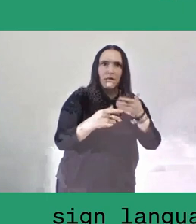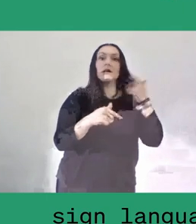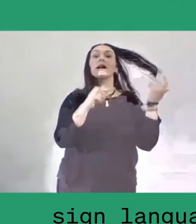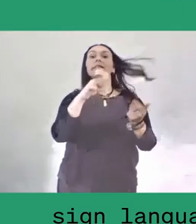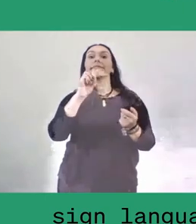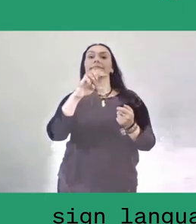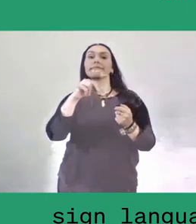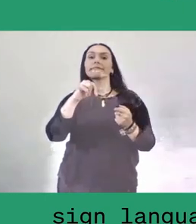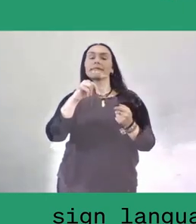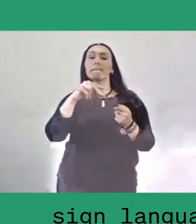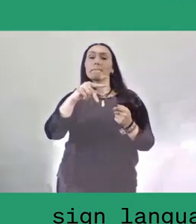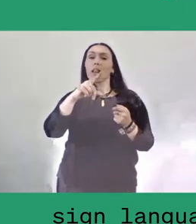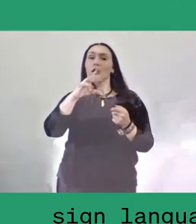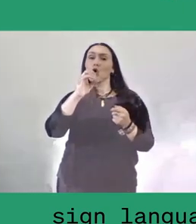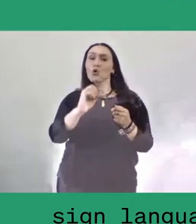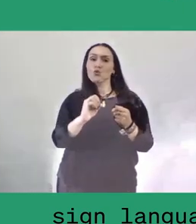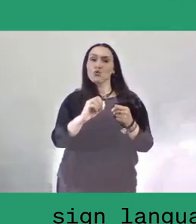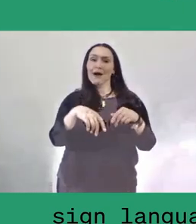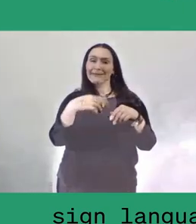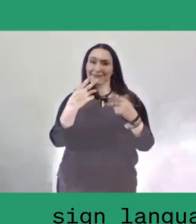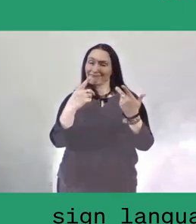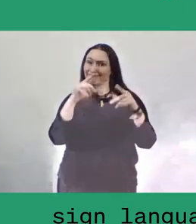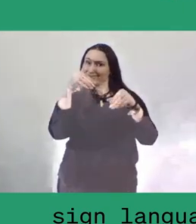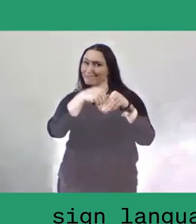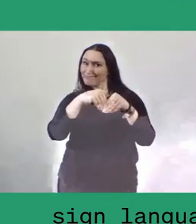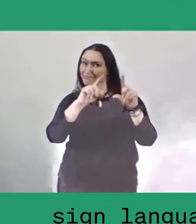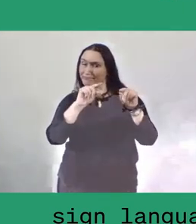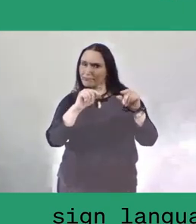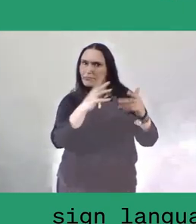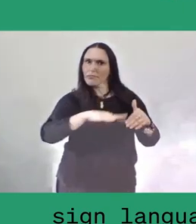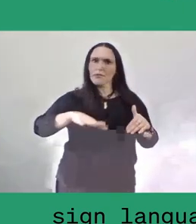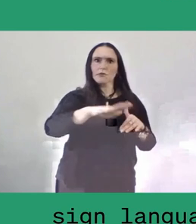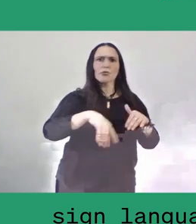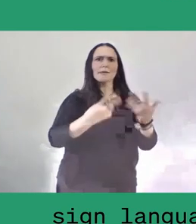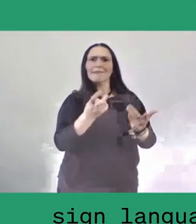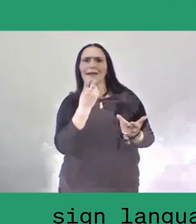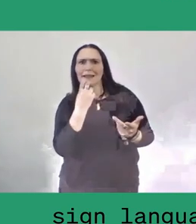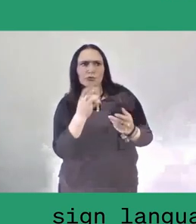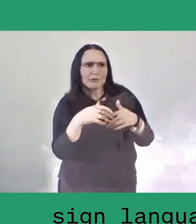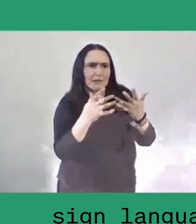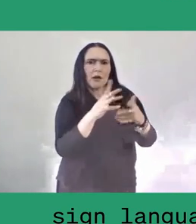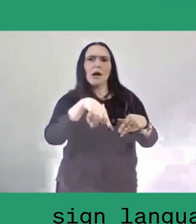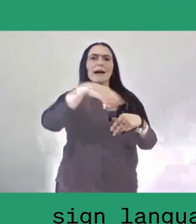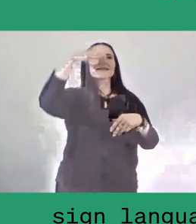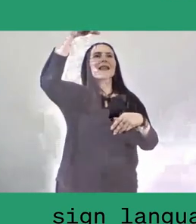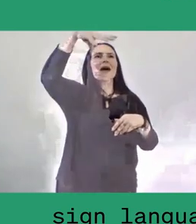and during the festival they turned off the electricity and used kerosene lamps only to remember the past.